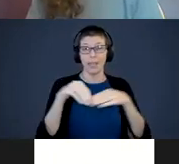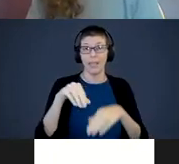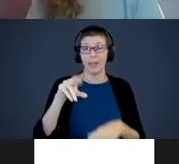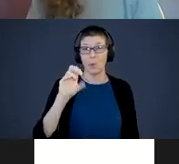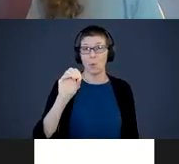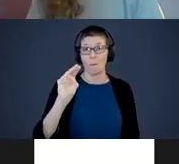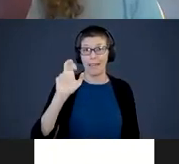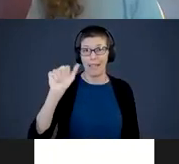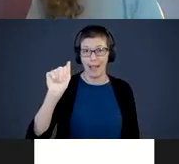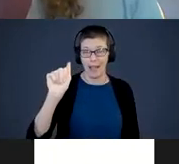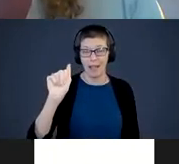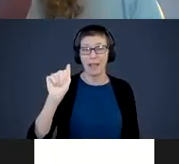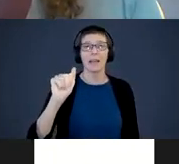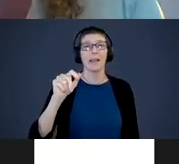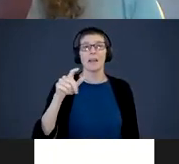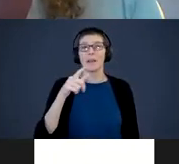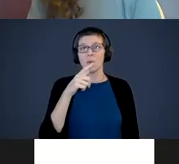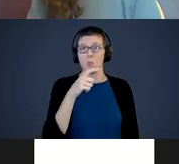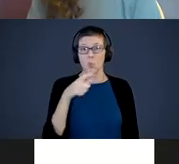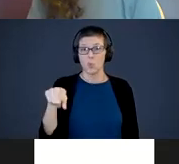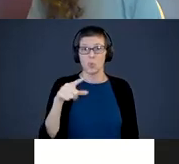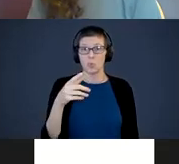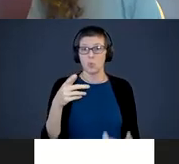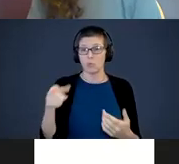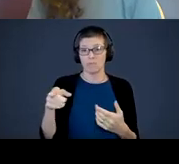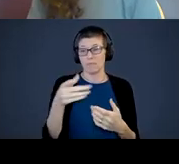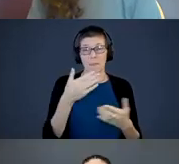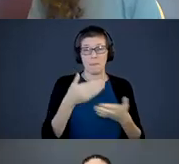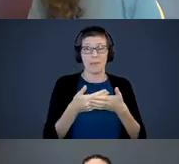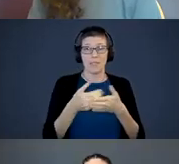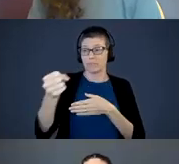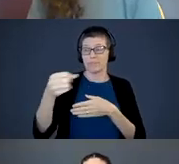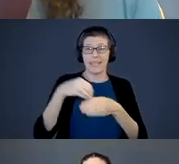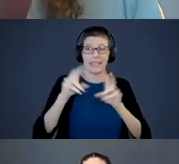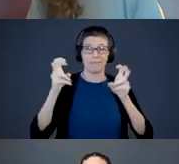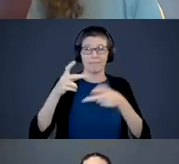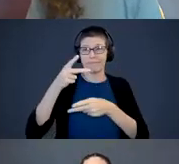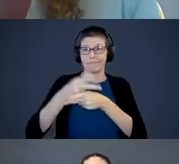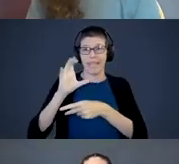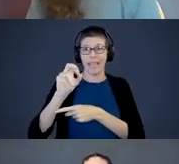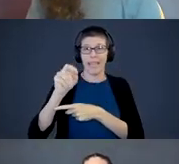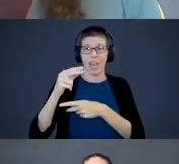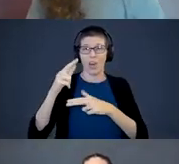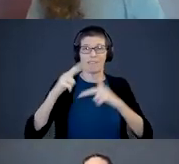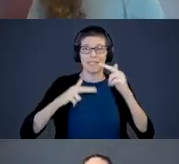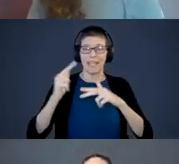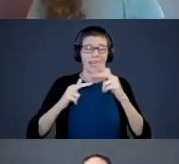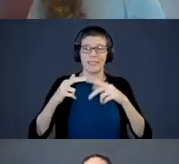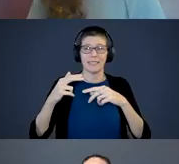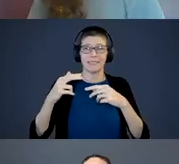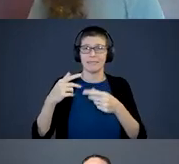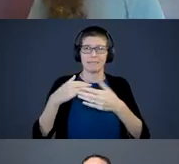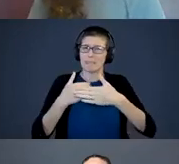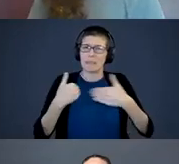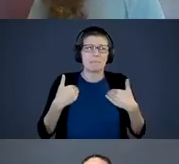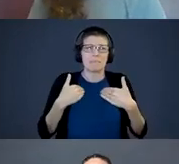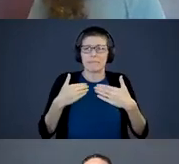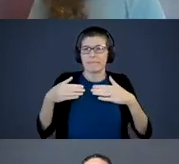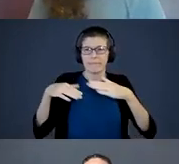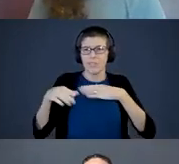that were basically held in care facilities early on in their lives during a regime in Romania where